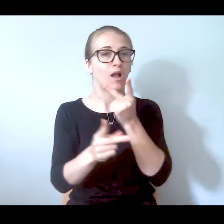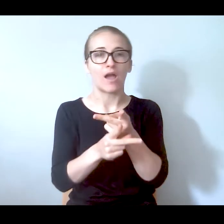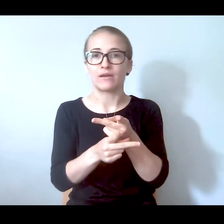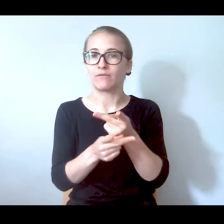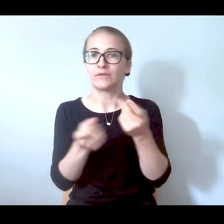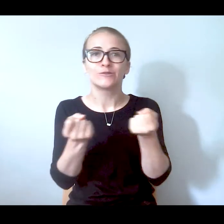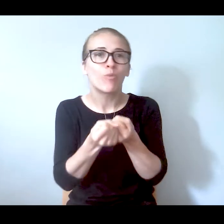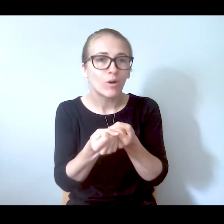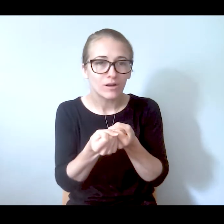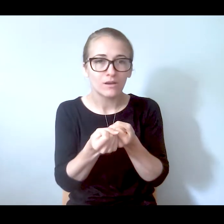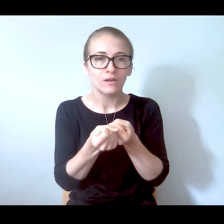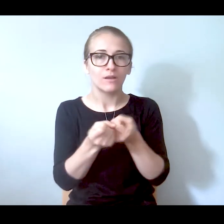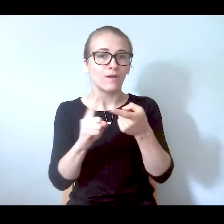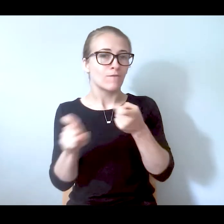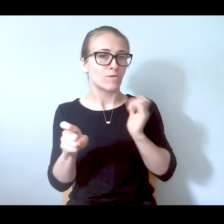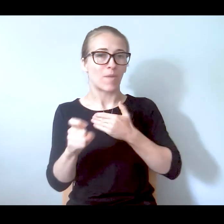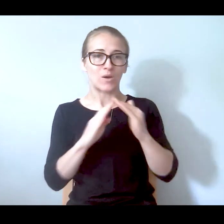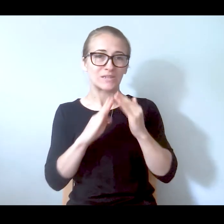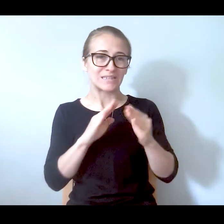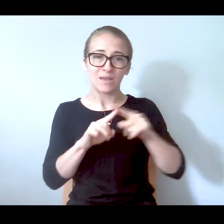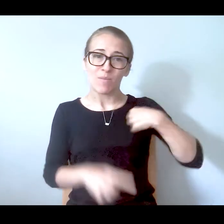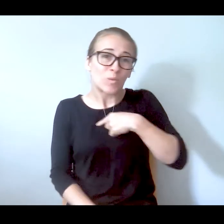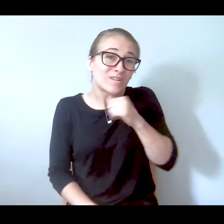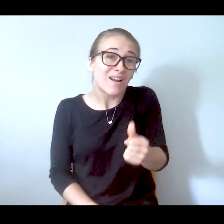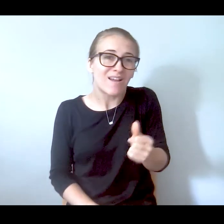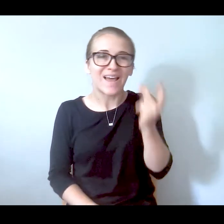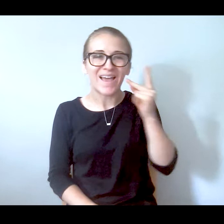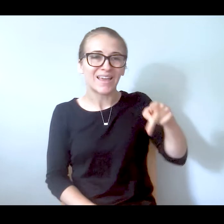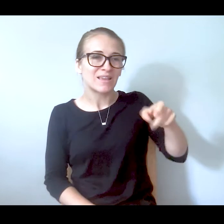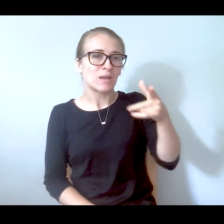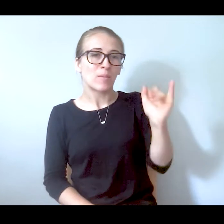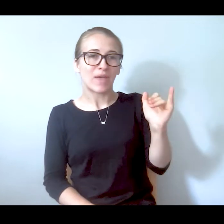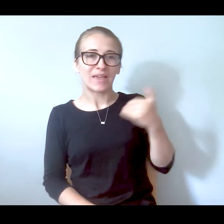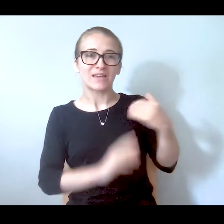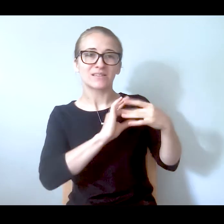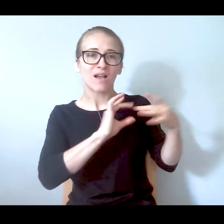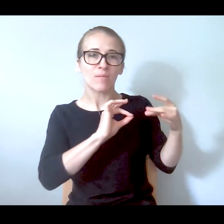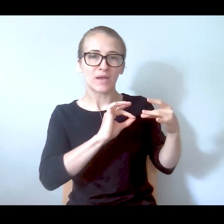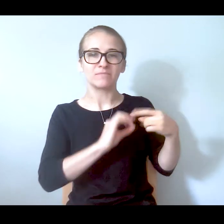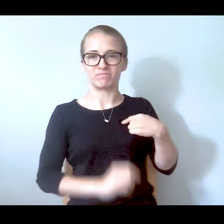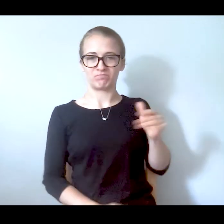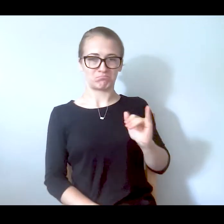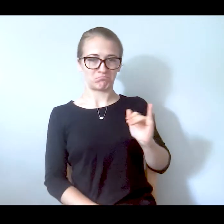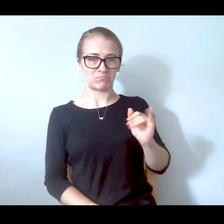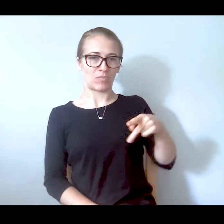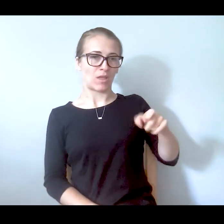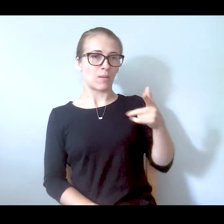we're not. I see Peggy has her hand. I do, too. So, Peggy, you are shaking